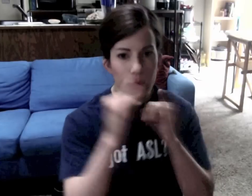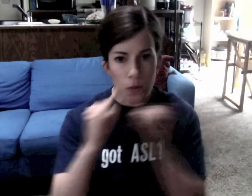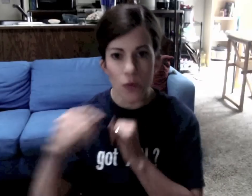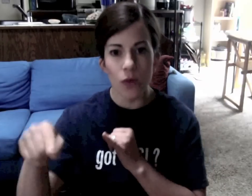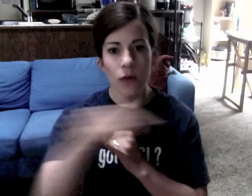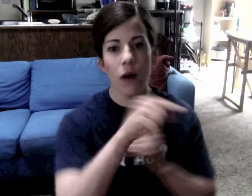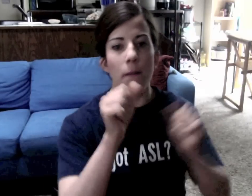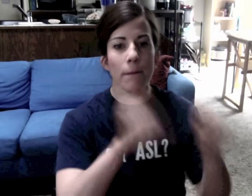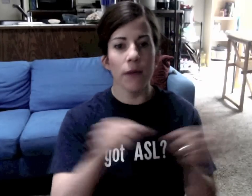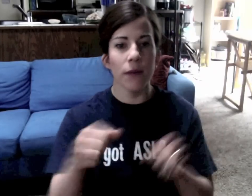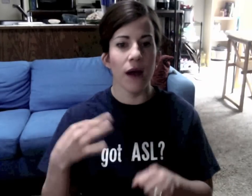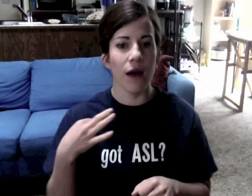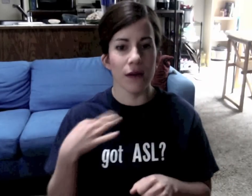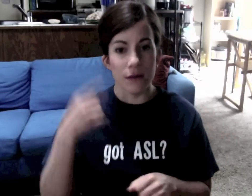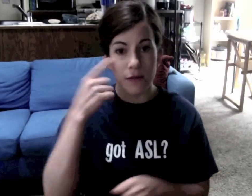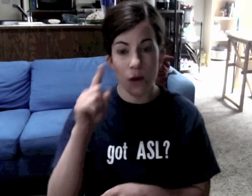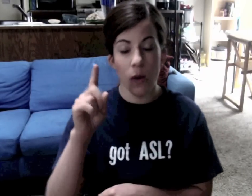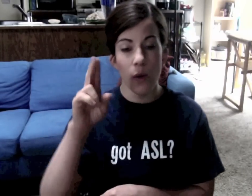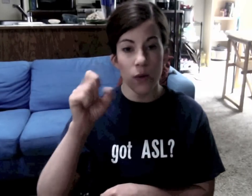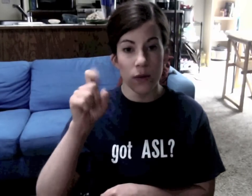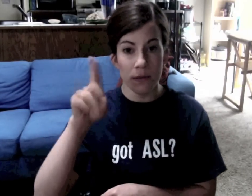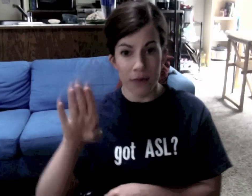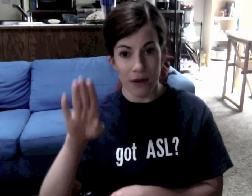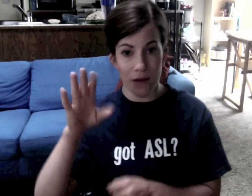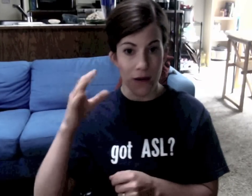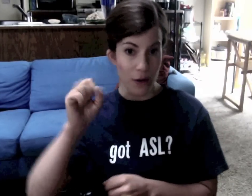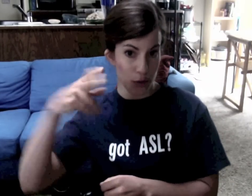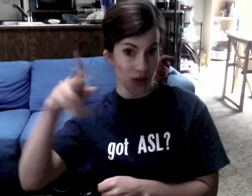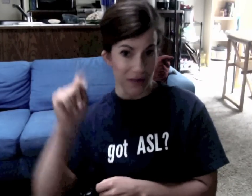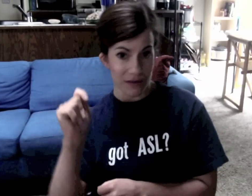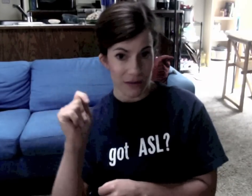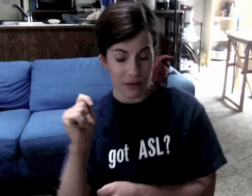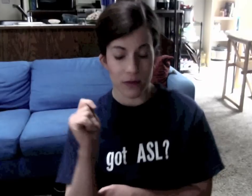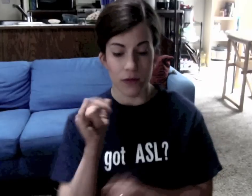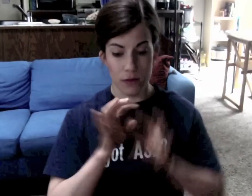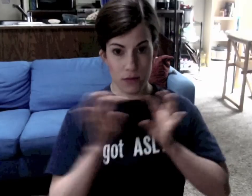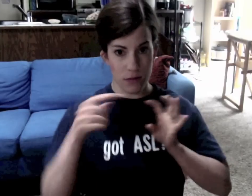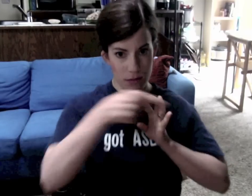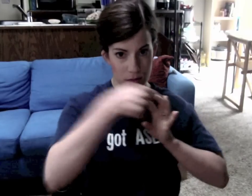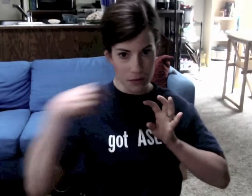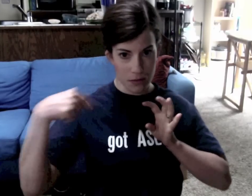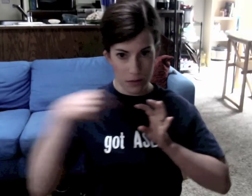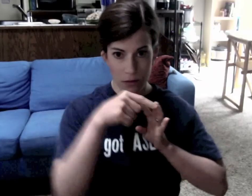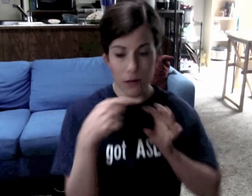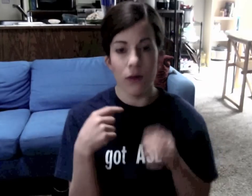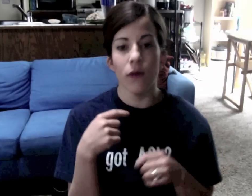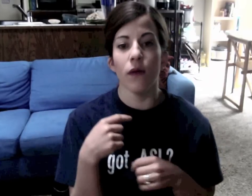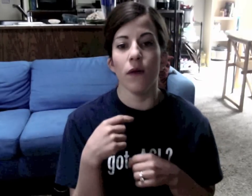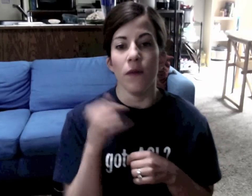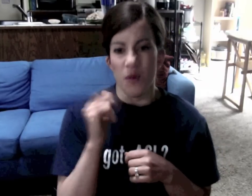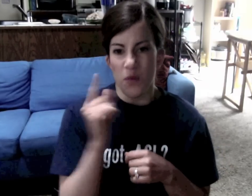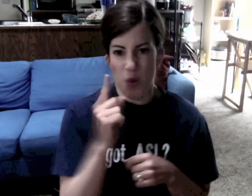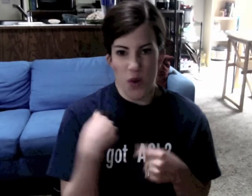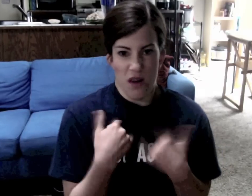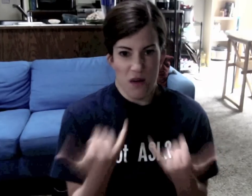Their duty is to interview the possible candidates of USDB superintendent position That is where we are now in the process of hiring the new superintendent.